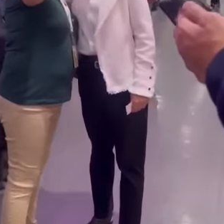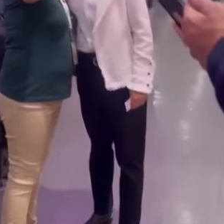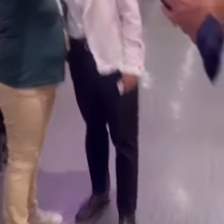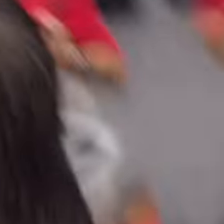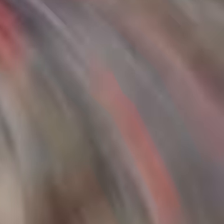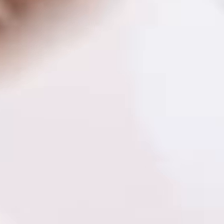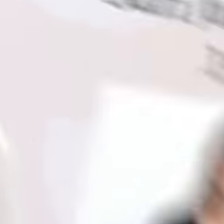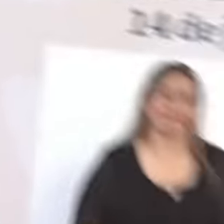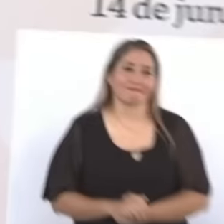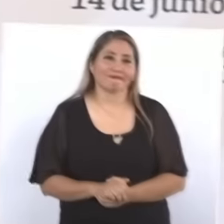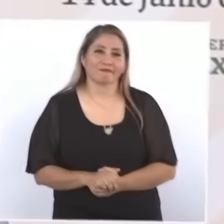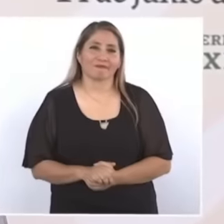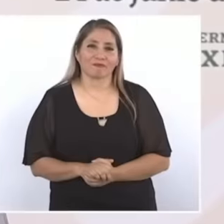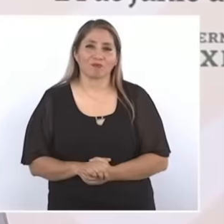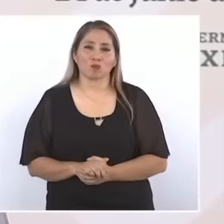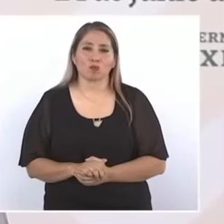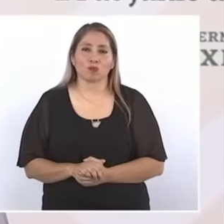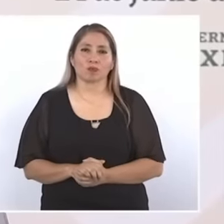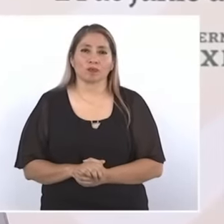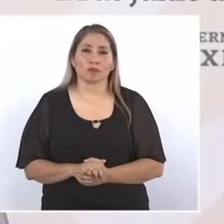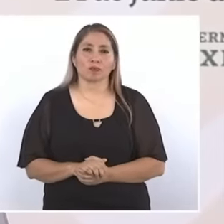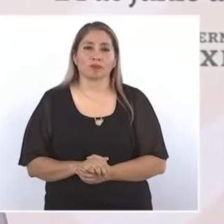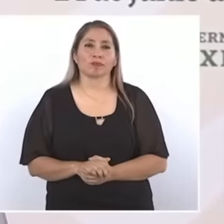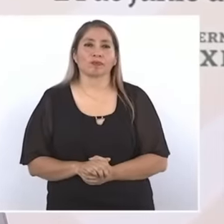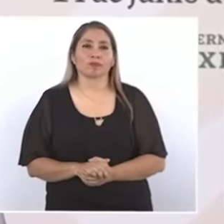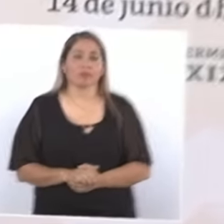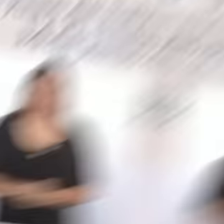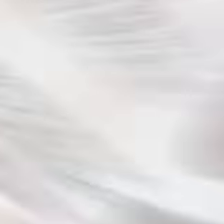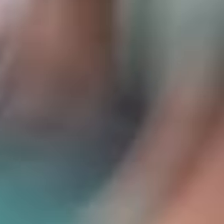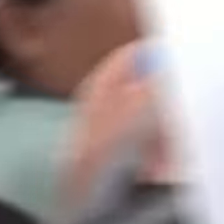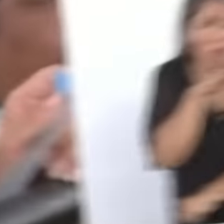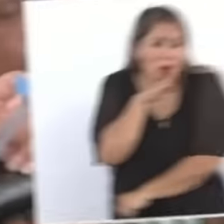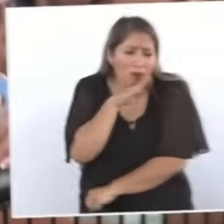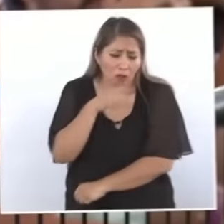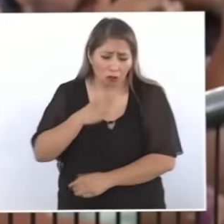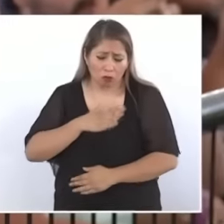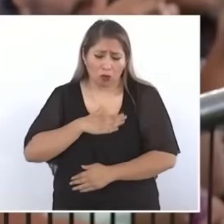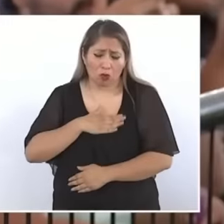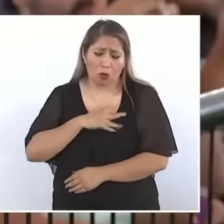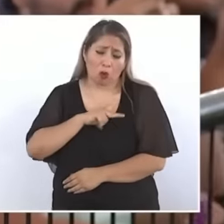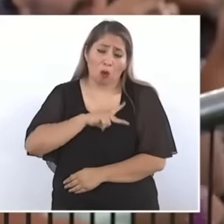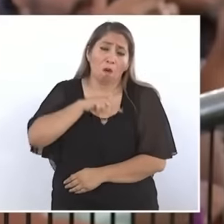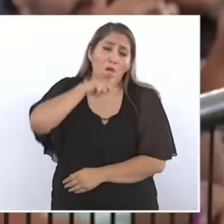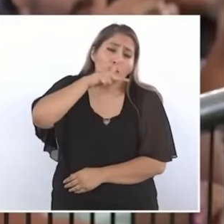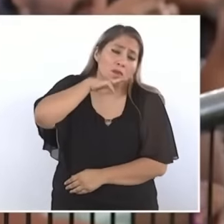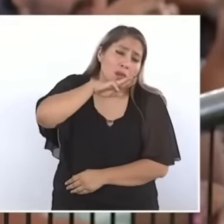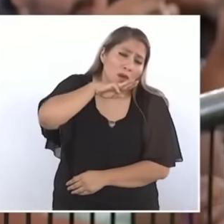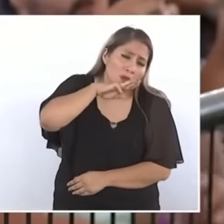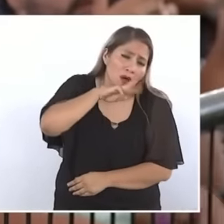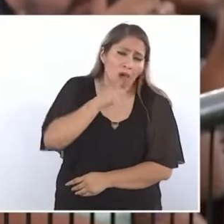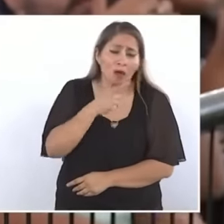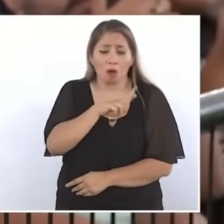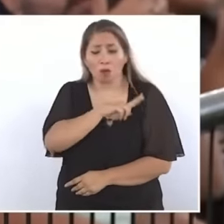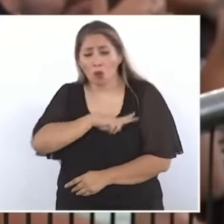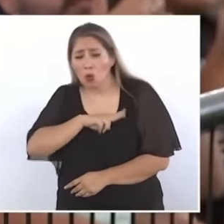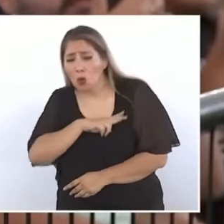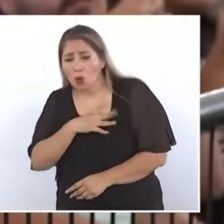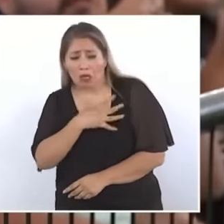that in their speeches they ended up crying. This lady was given the microphone to express her